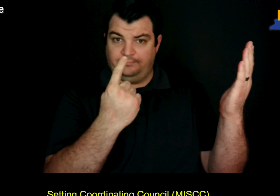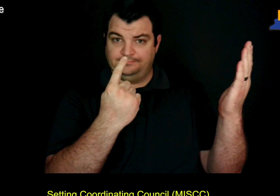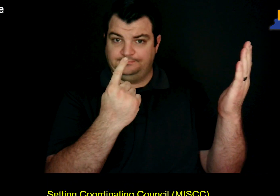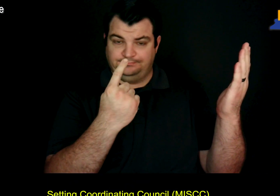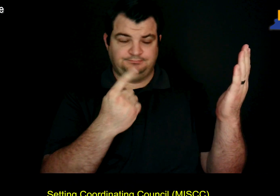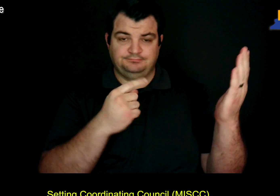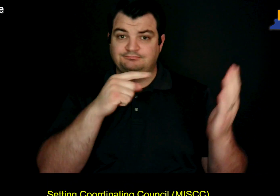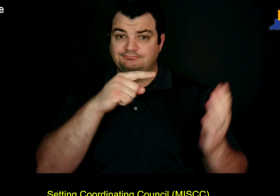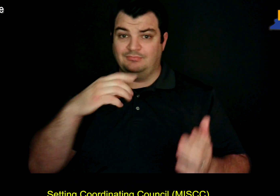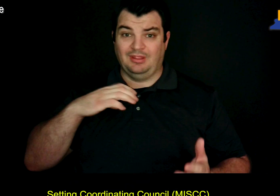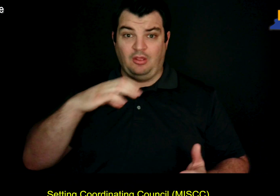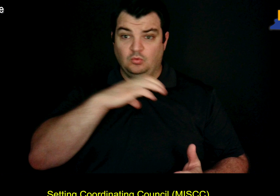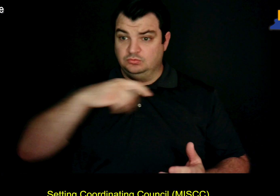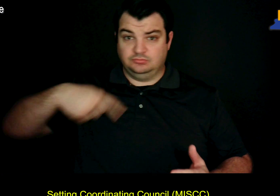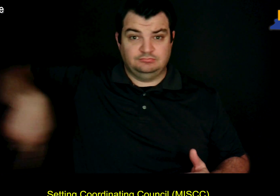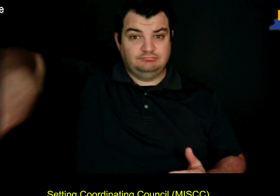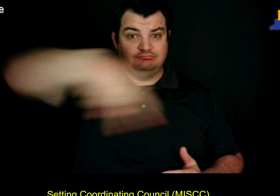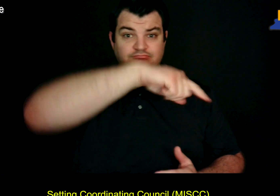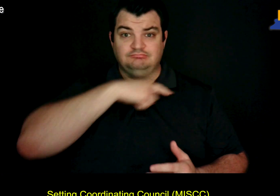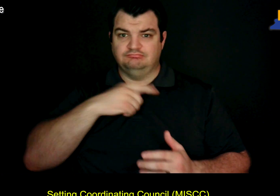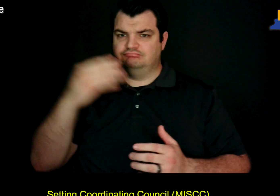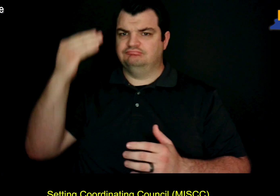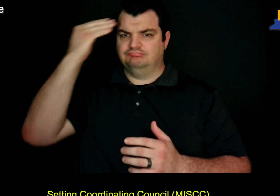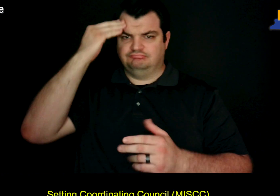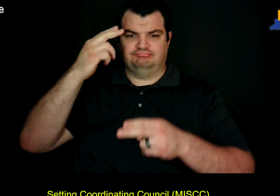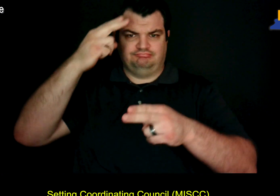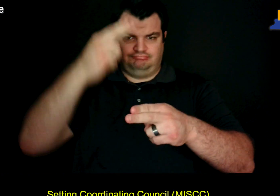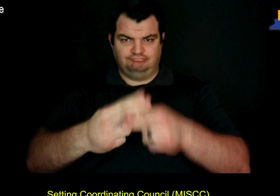Setting Coordinating Council (MISCC).